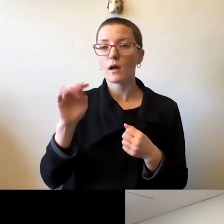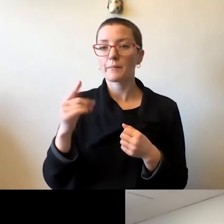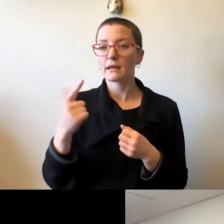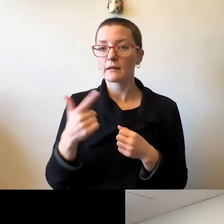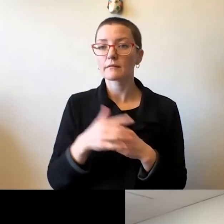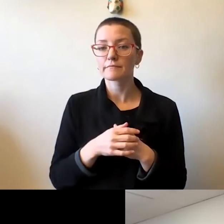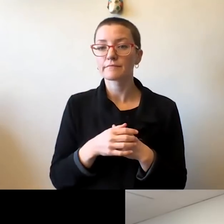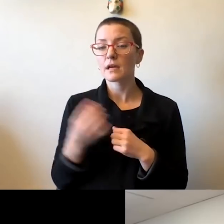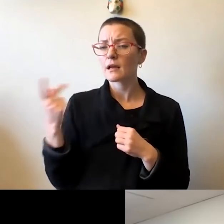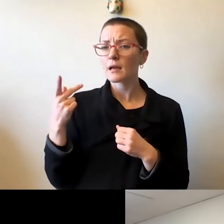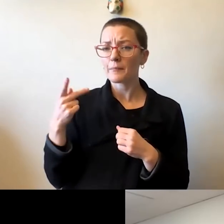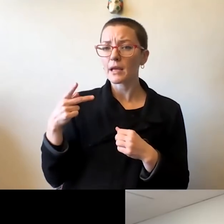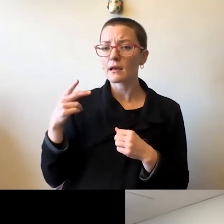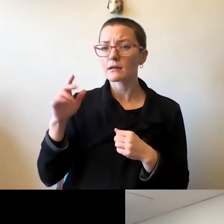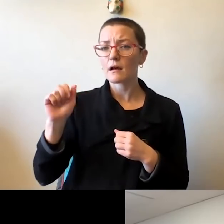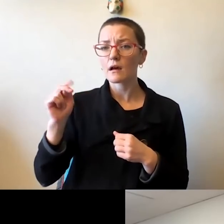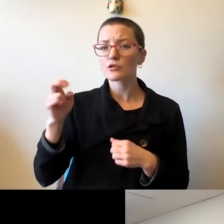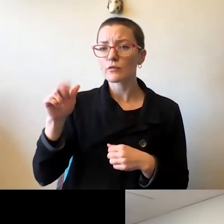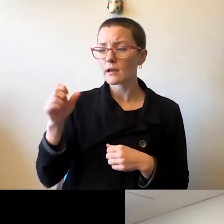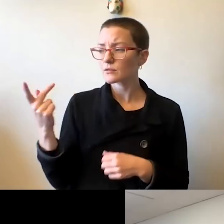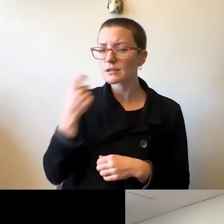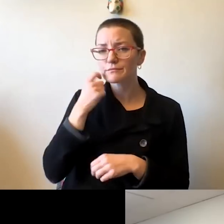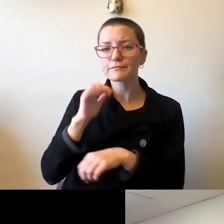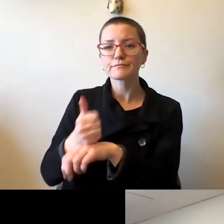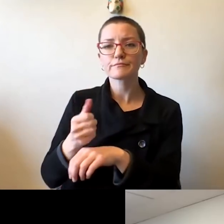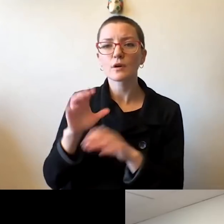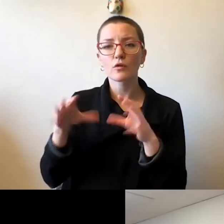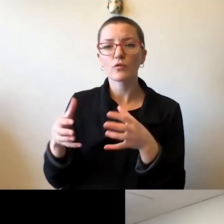and I have just recently established a group that includes faculty, staff, and students